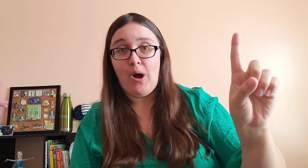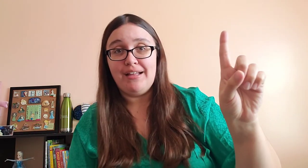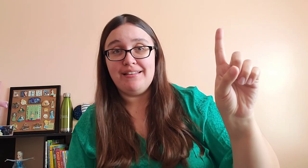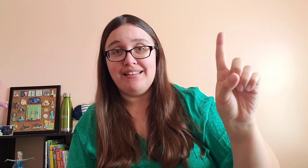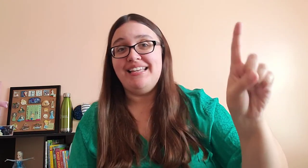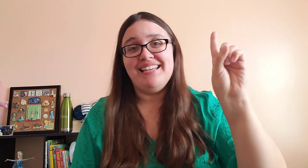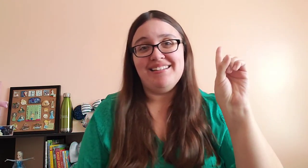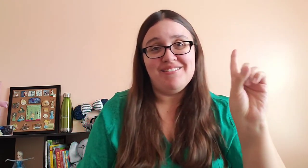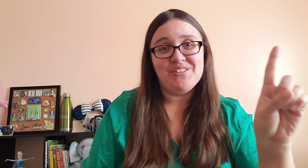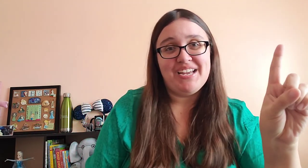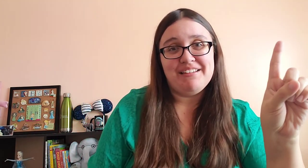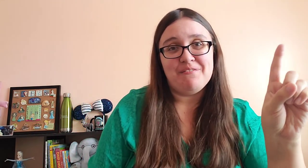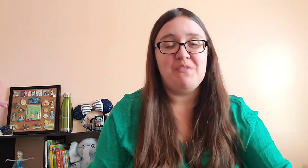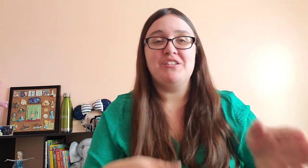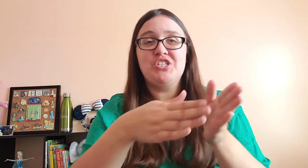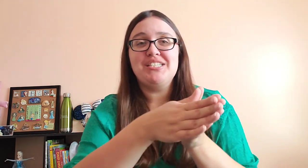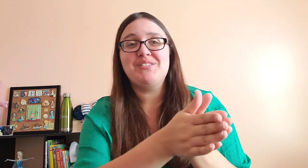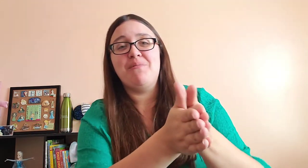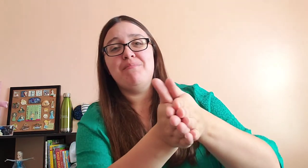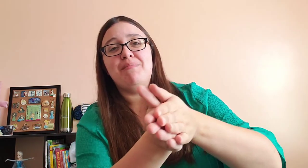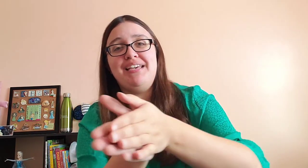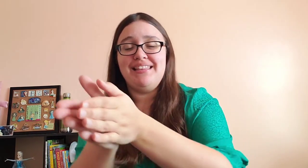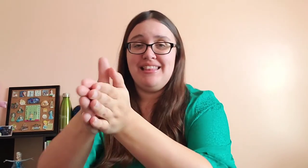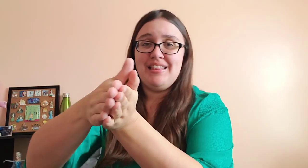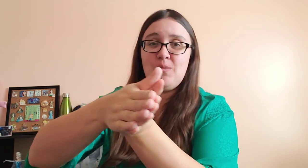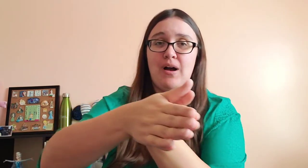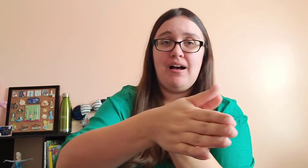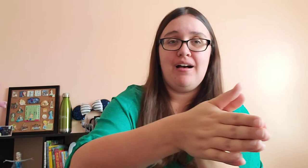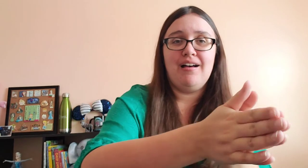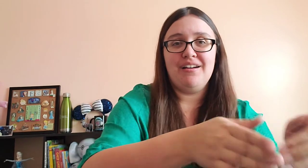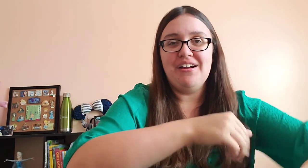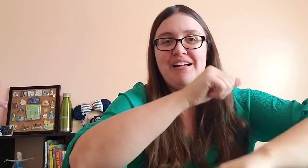One little green fish swimming in the water.